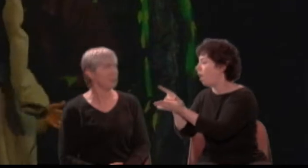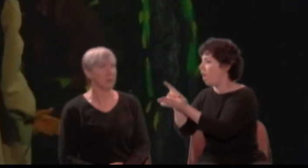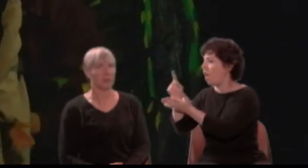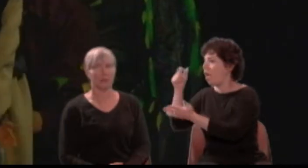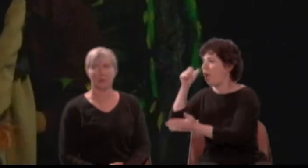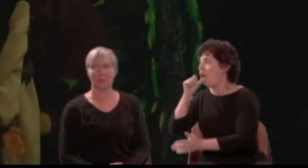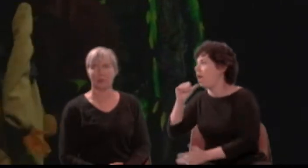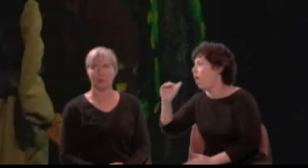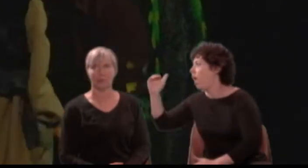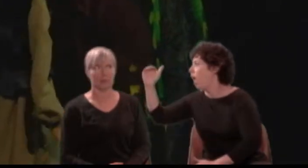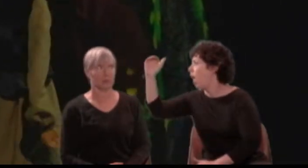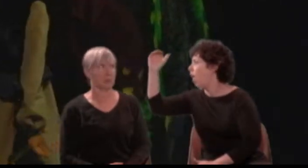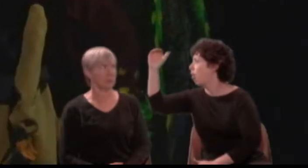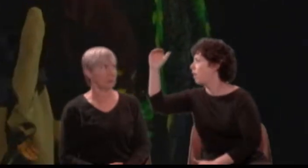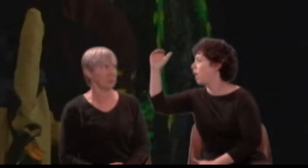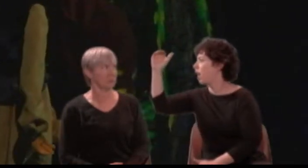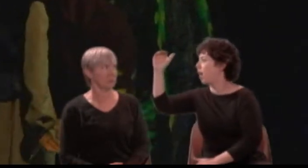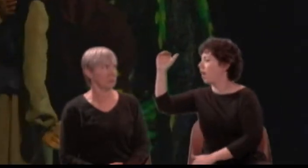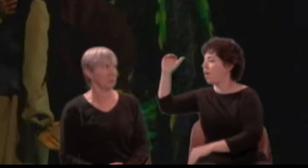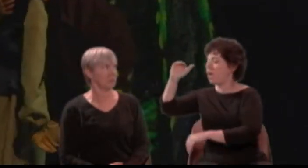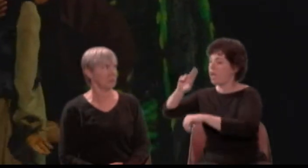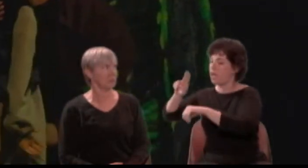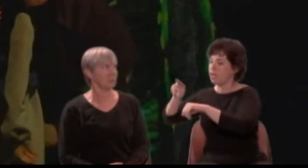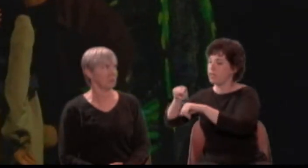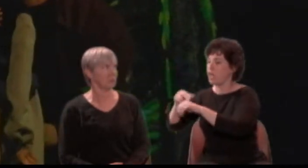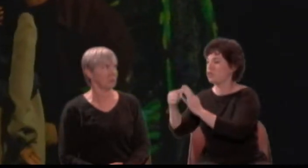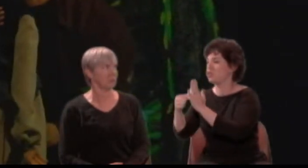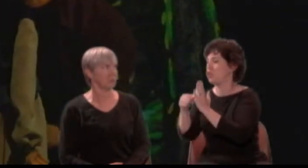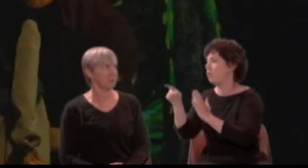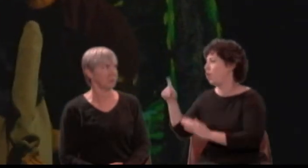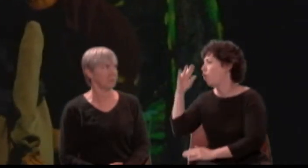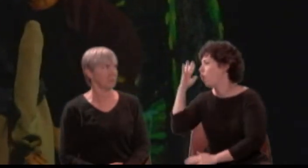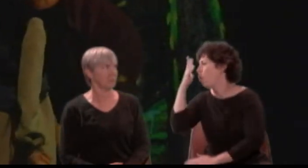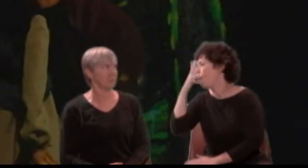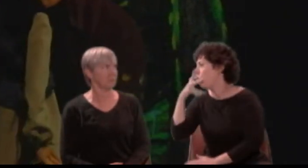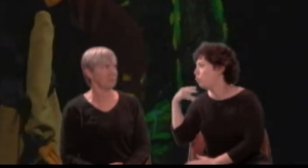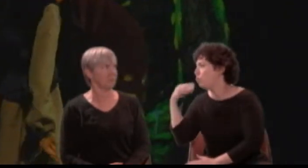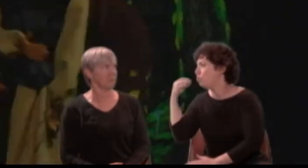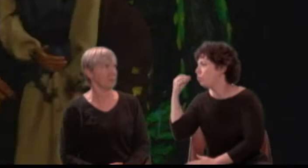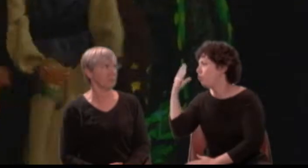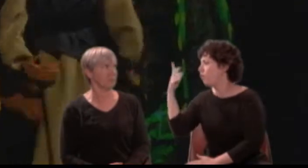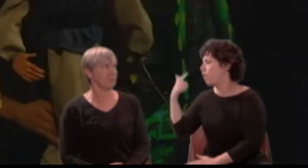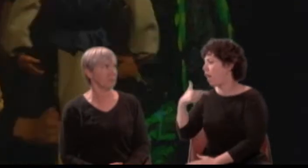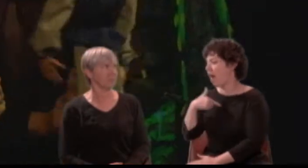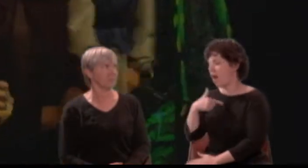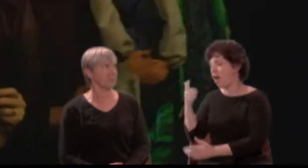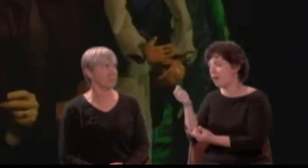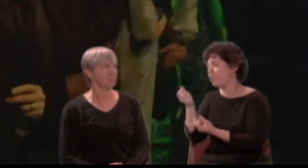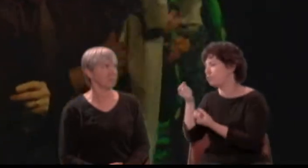Nature shows art, that through thy bosom makes me see thy heart. Where is Demetrius?